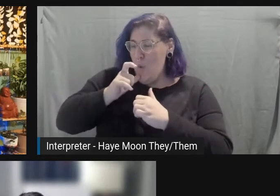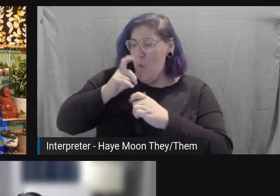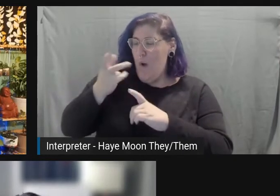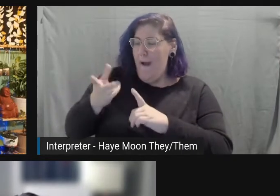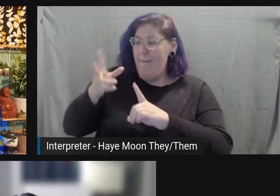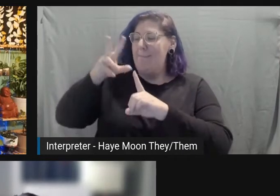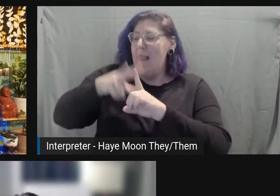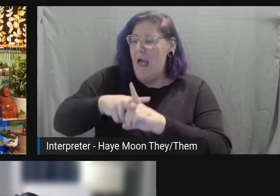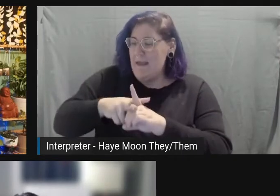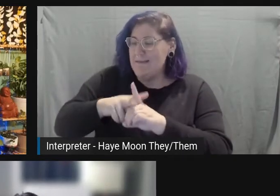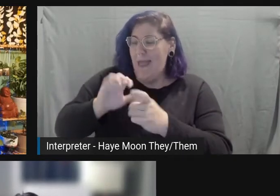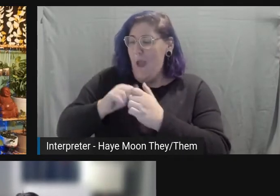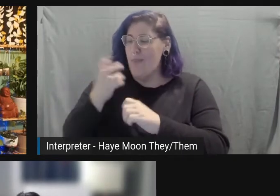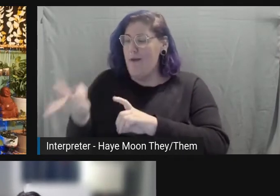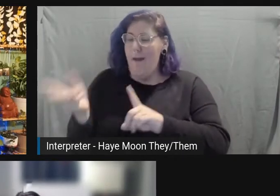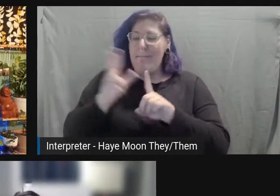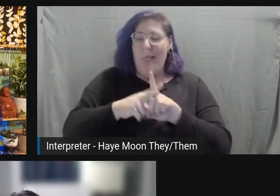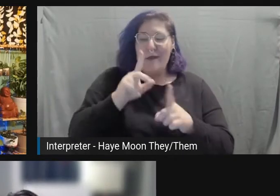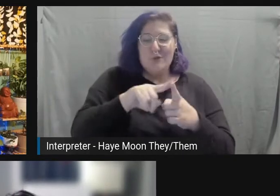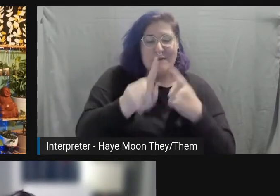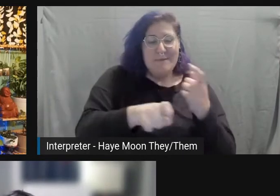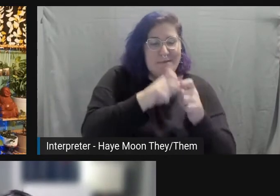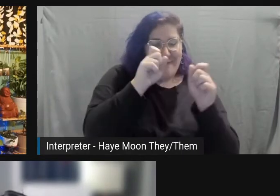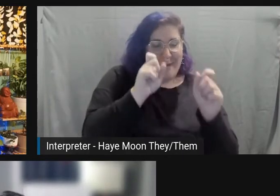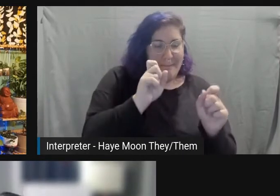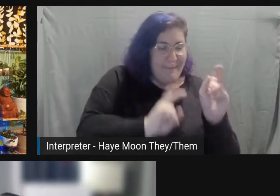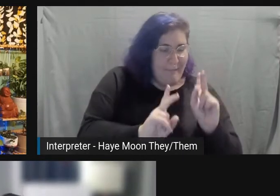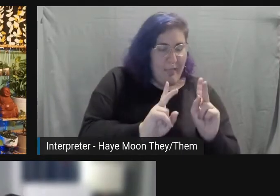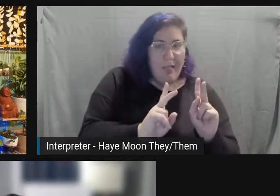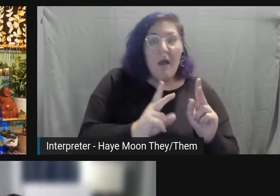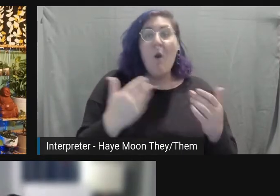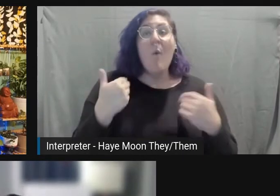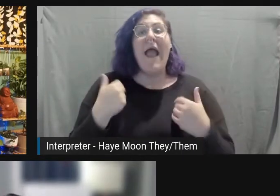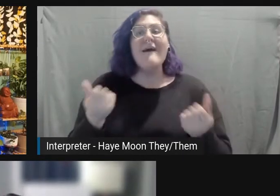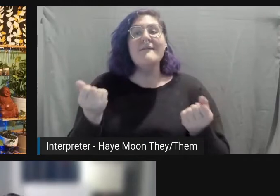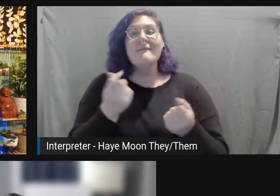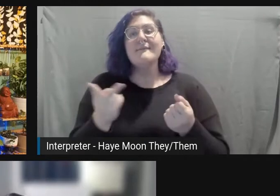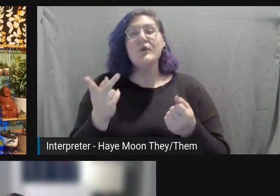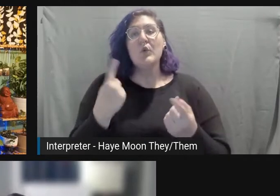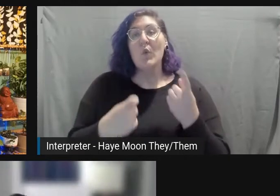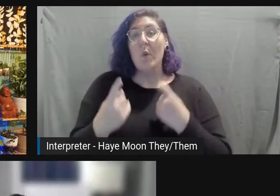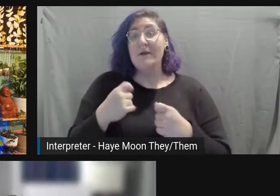We have a couple of questions. Let's see.